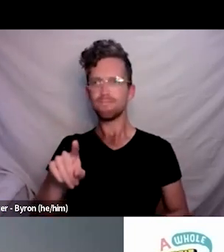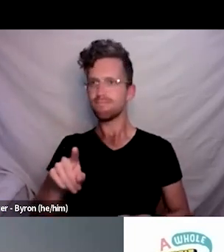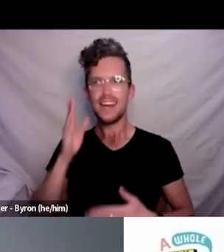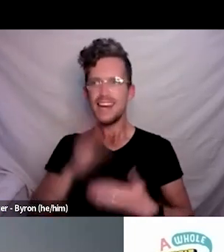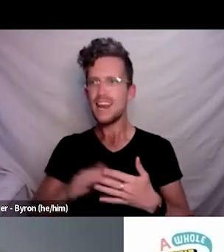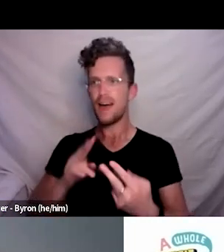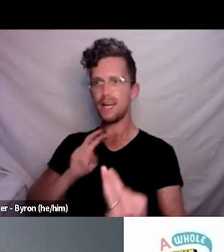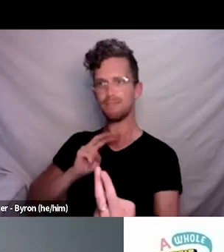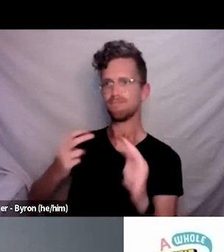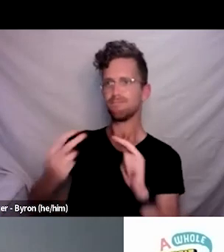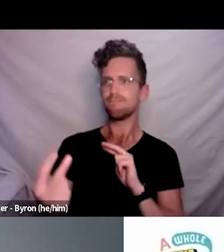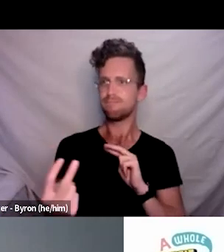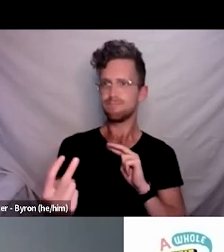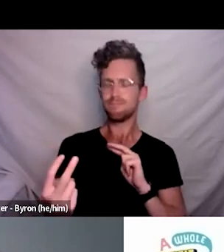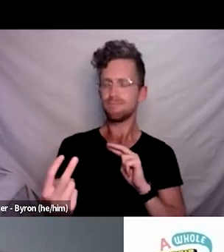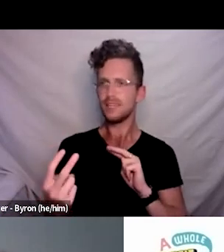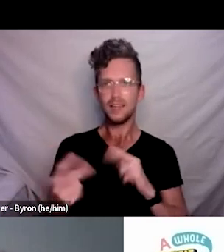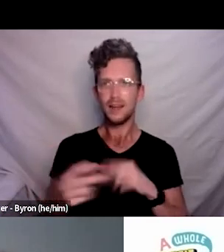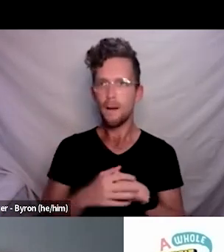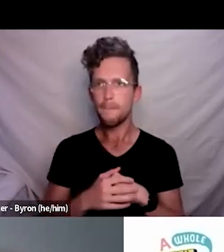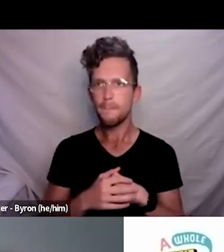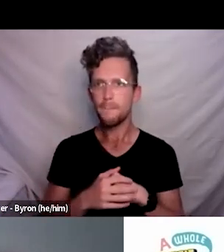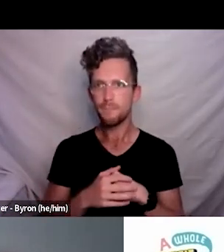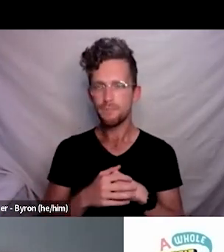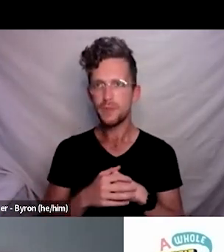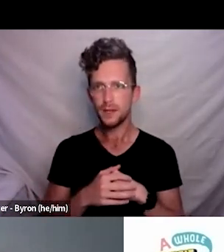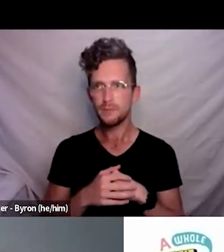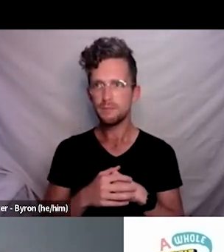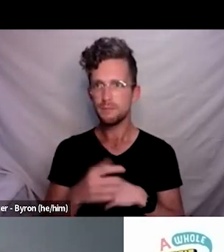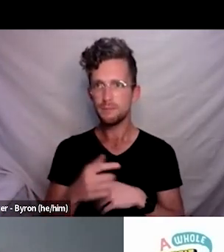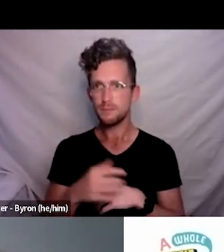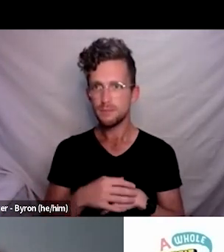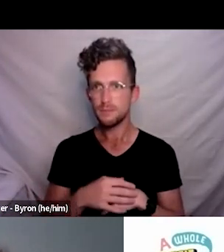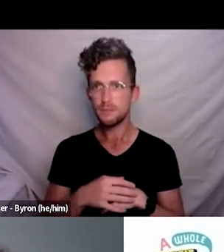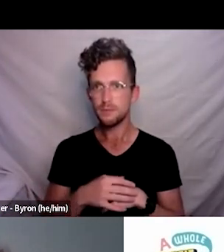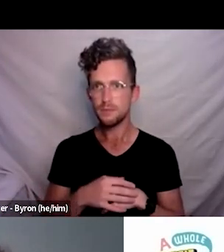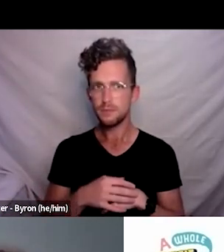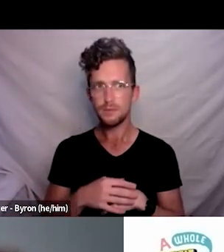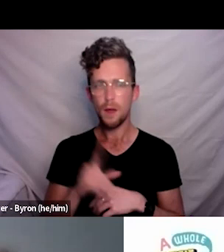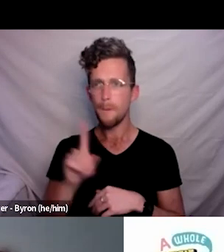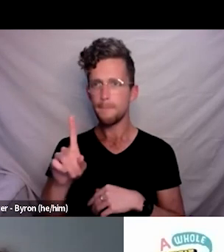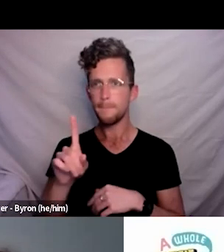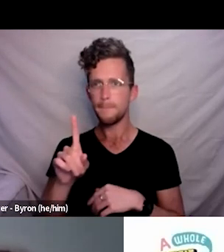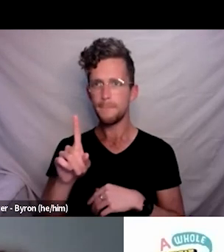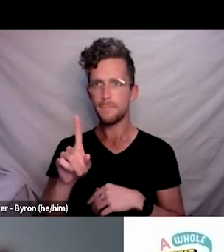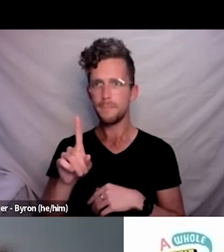I’ve had to, personally, I got a bed given to me, but without the rails, what’s the point of a bed without the rails?